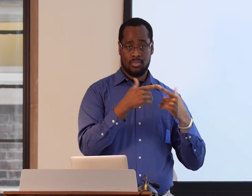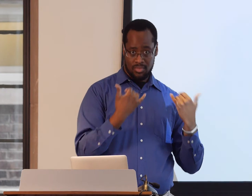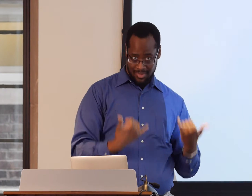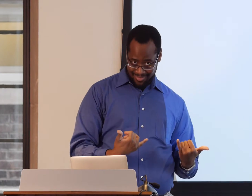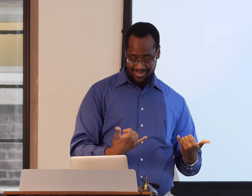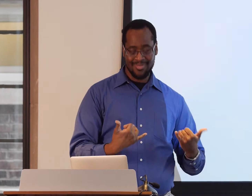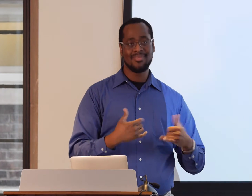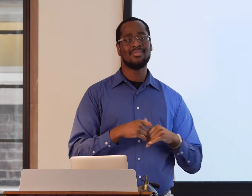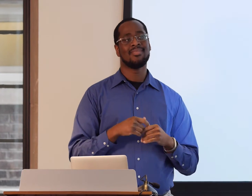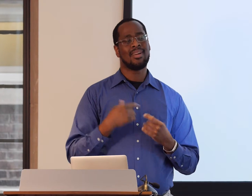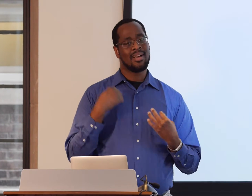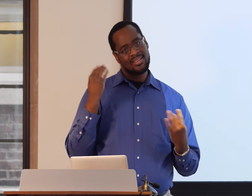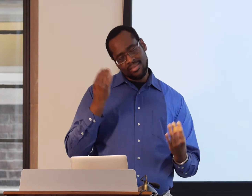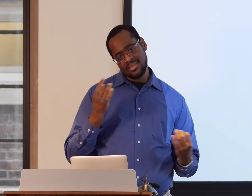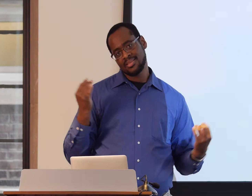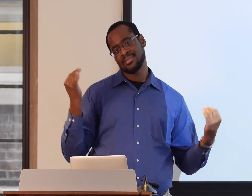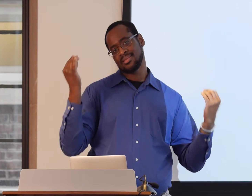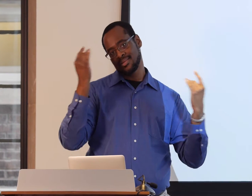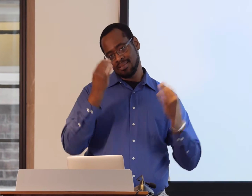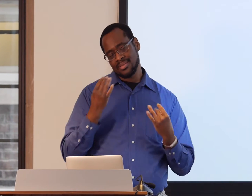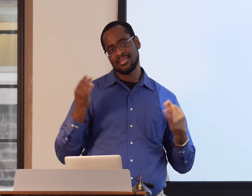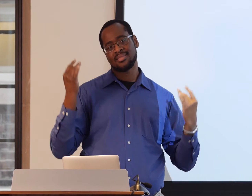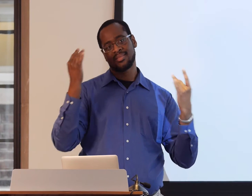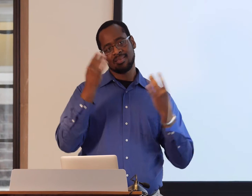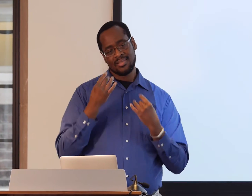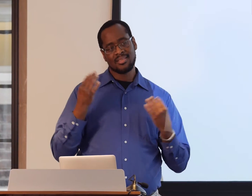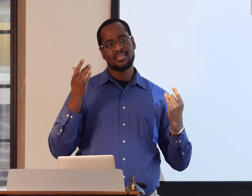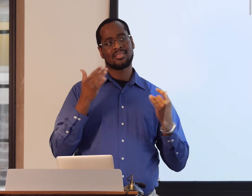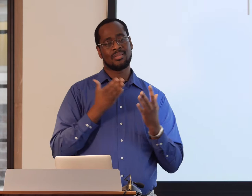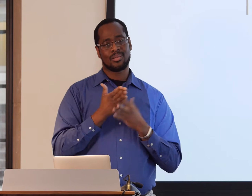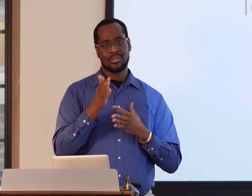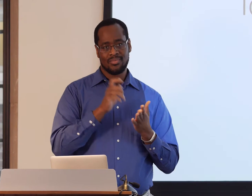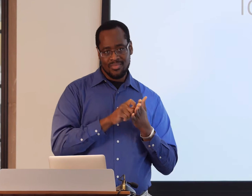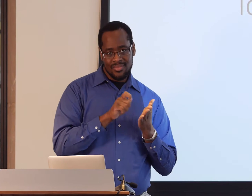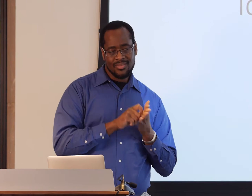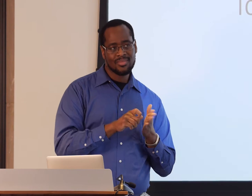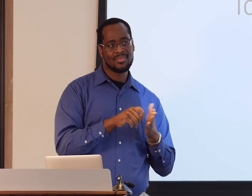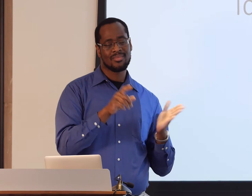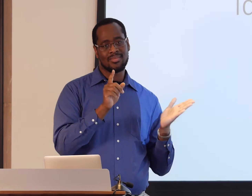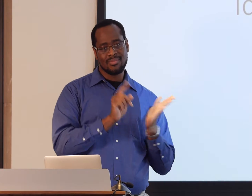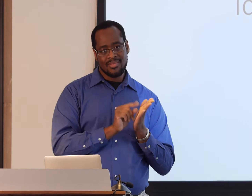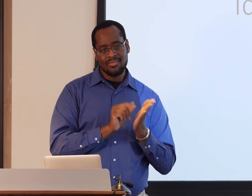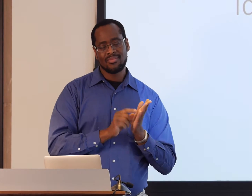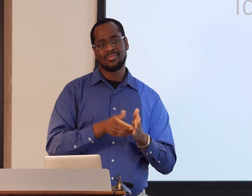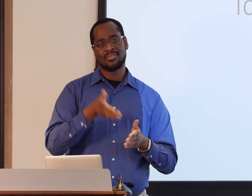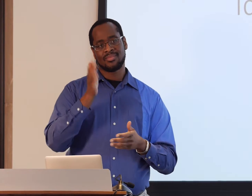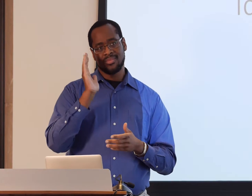and we've been working on it up until current day. And throughout the time that I researched,